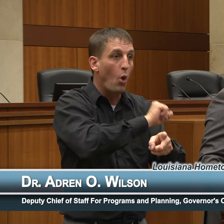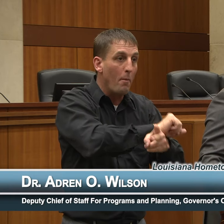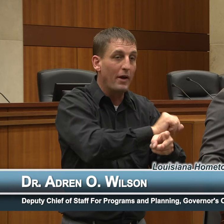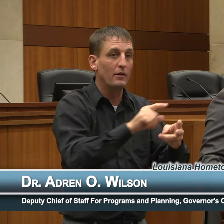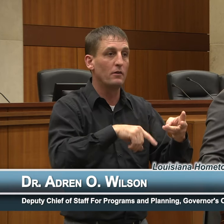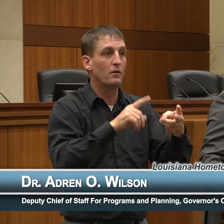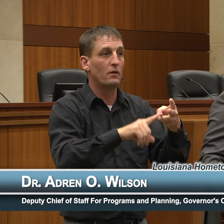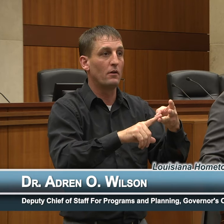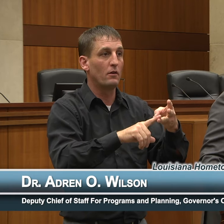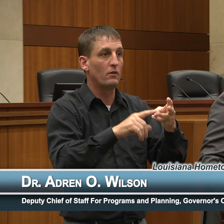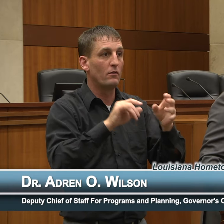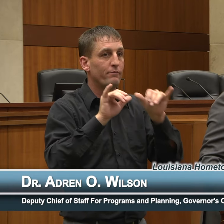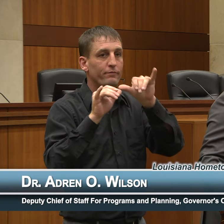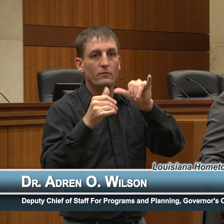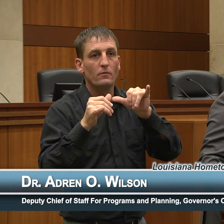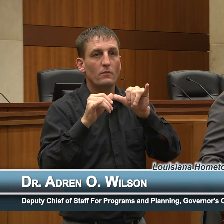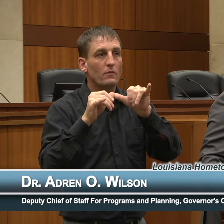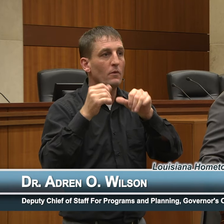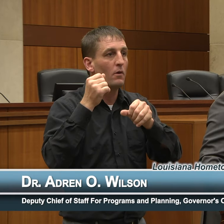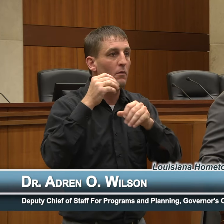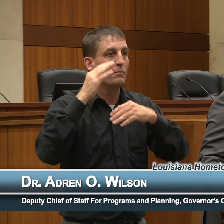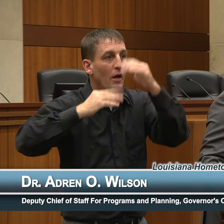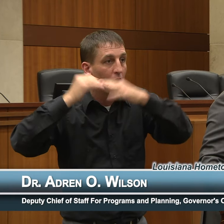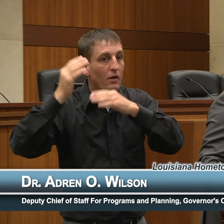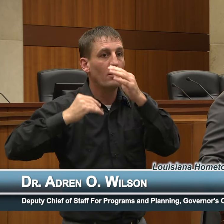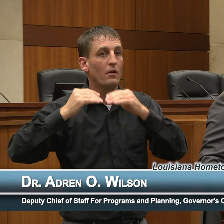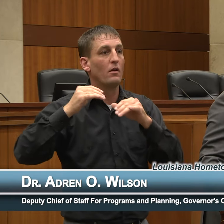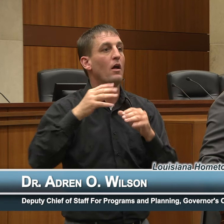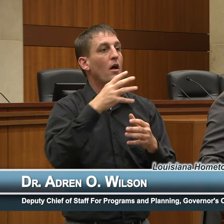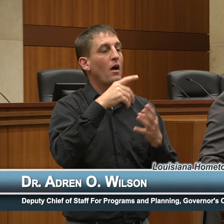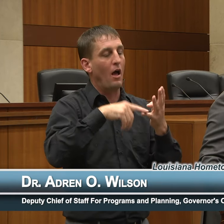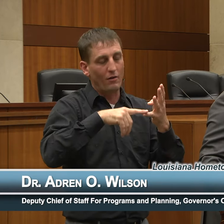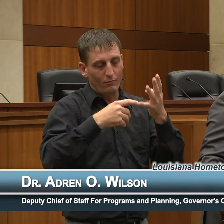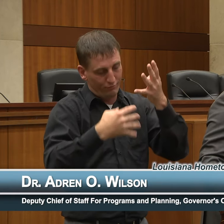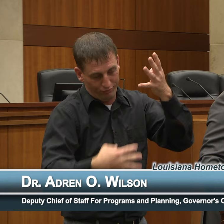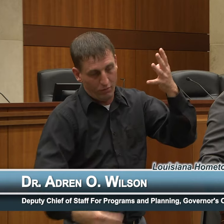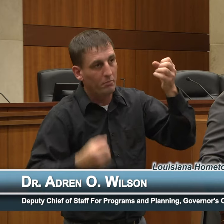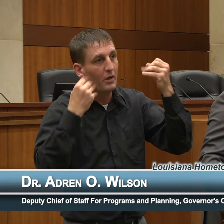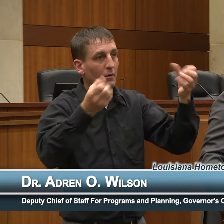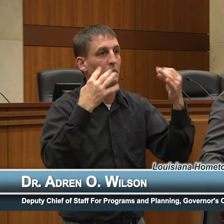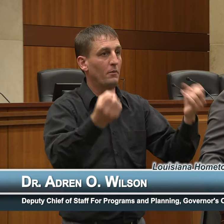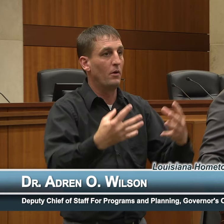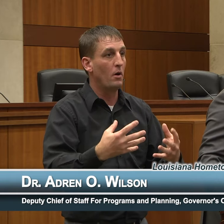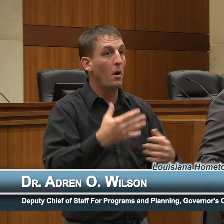architecture, and so much more because of you!